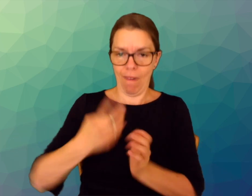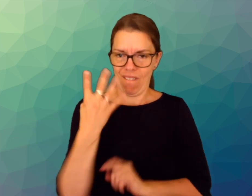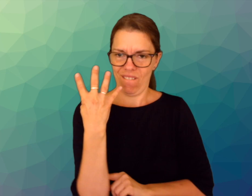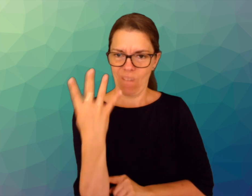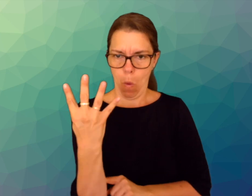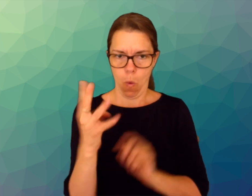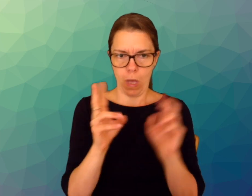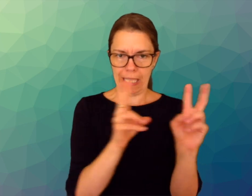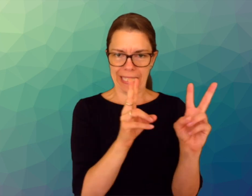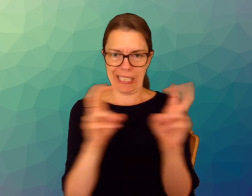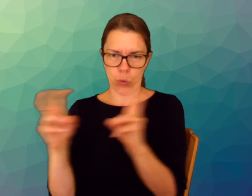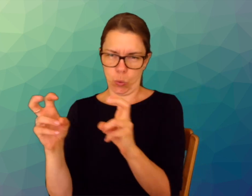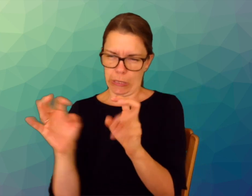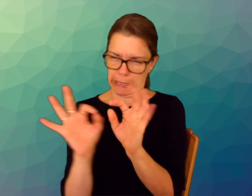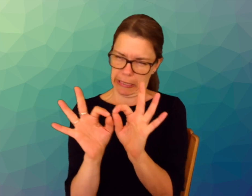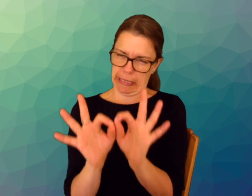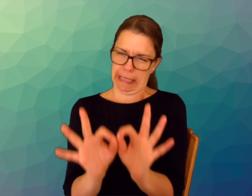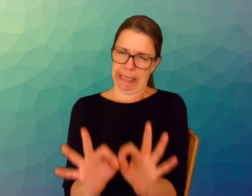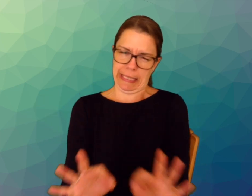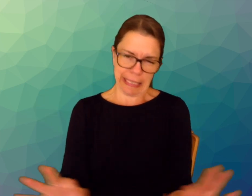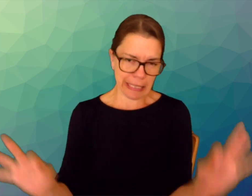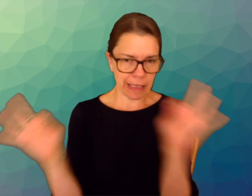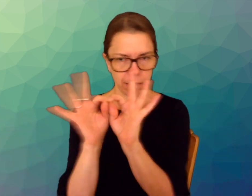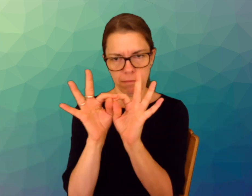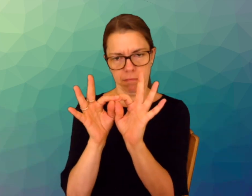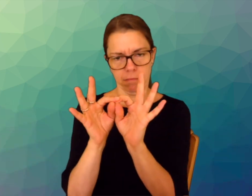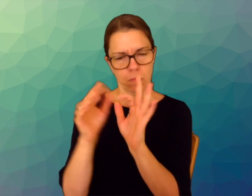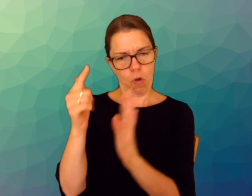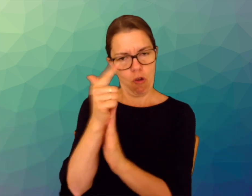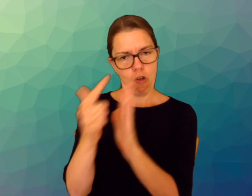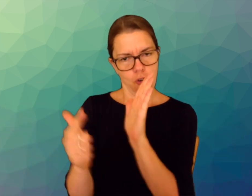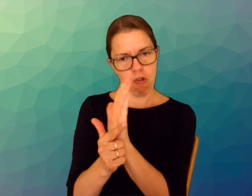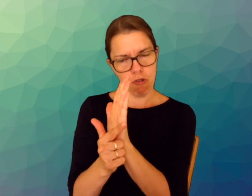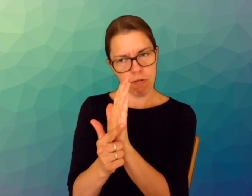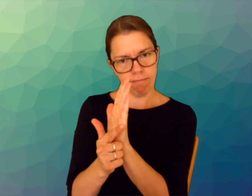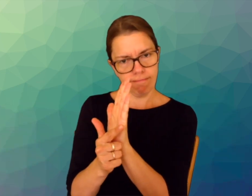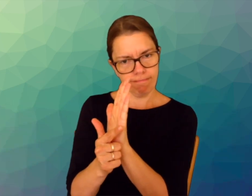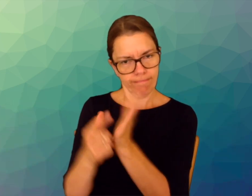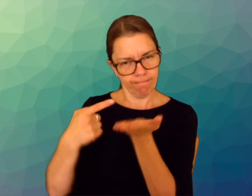The four main issues of the lawsuits are: